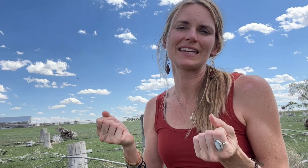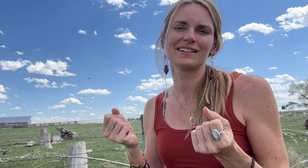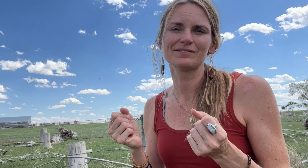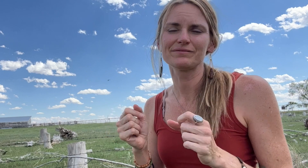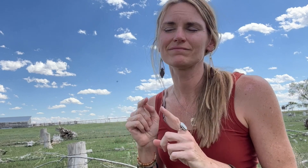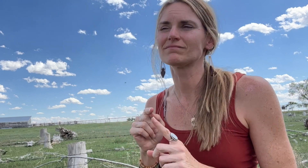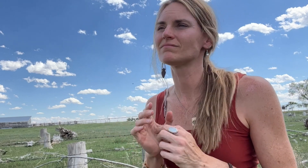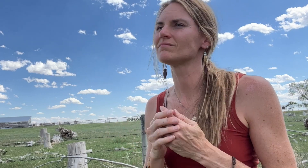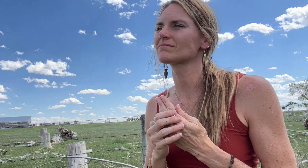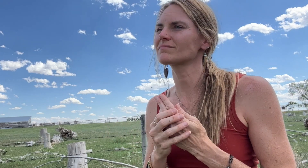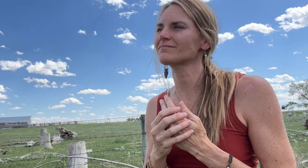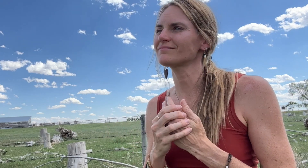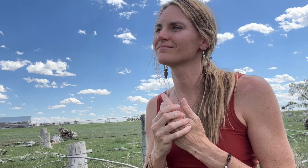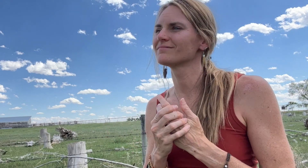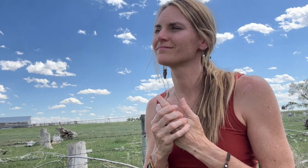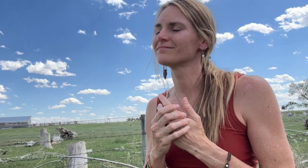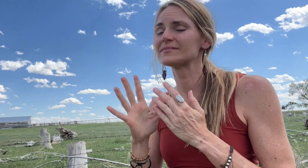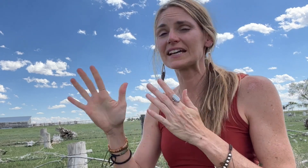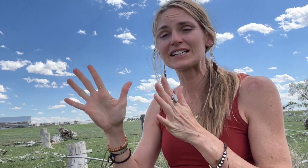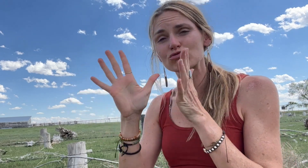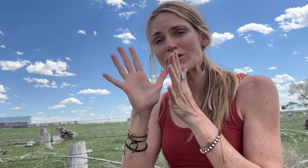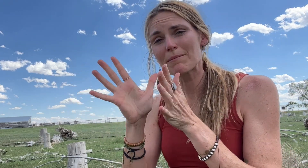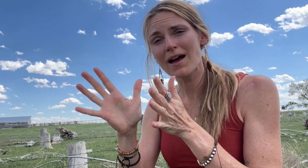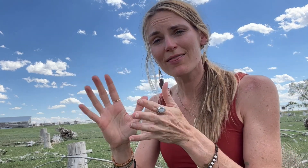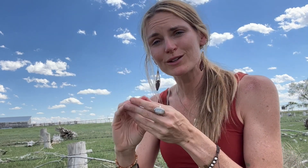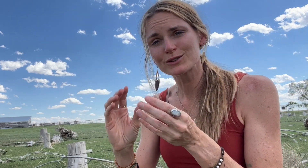That is how we will heal.